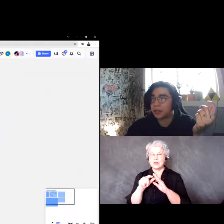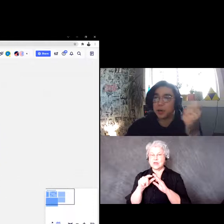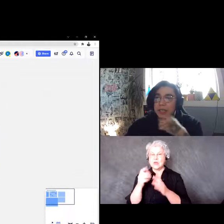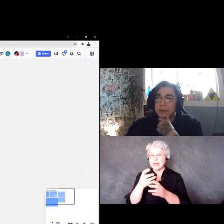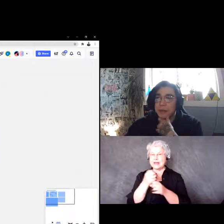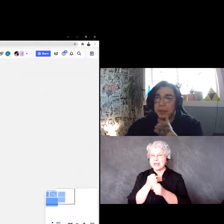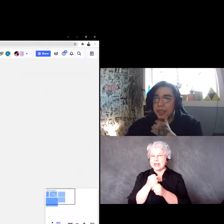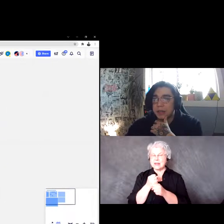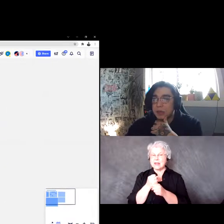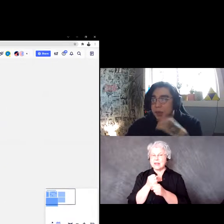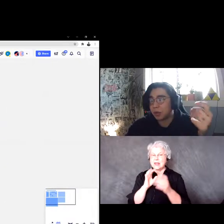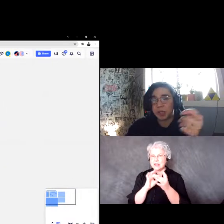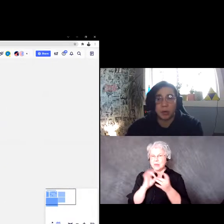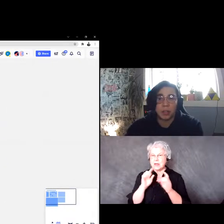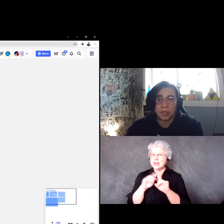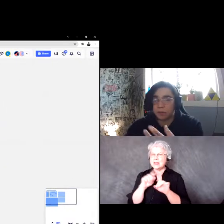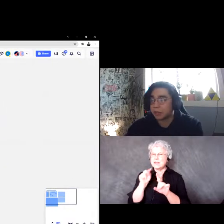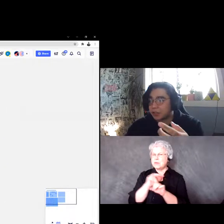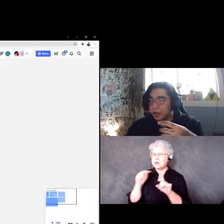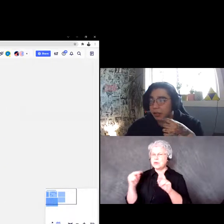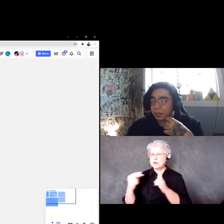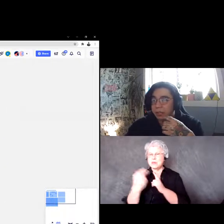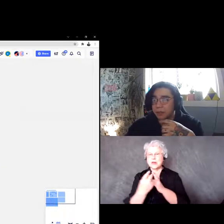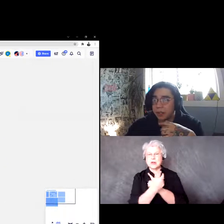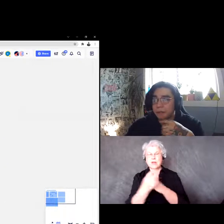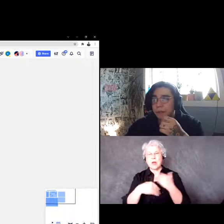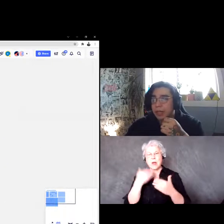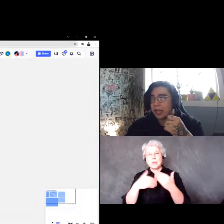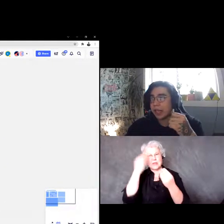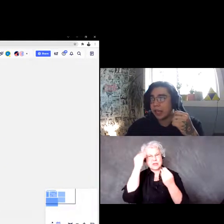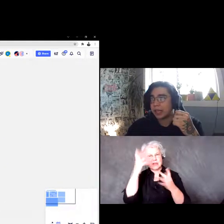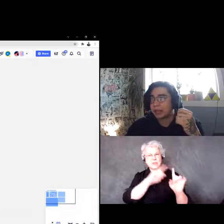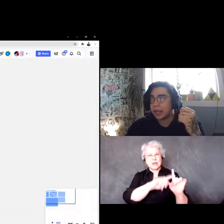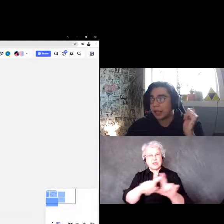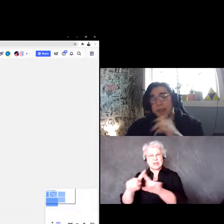always different perspectives and people always process information a little differently and this